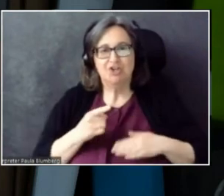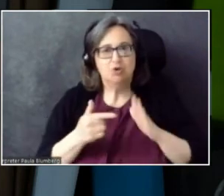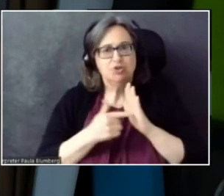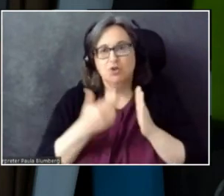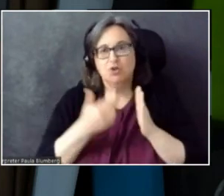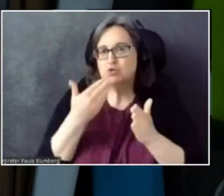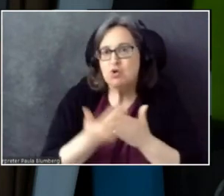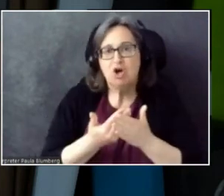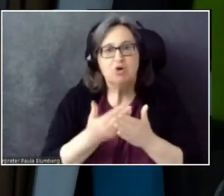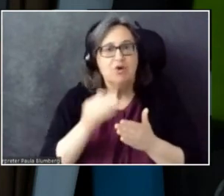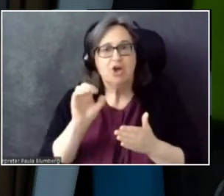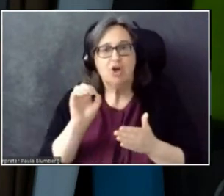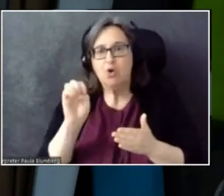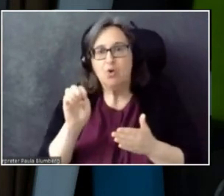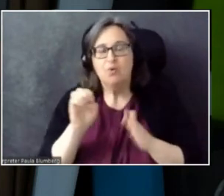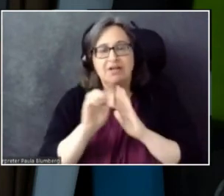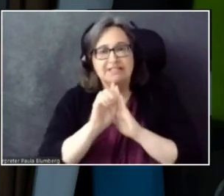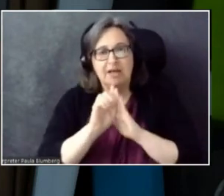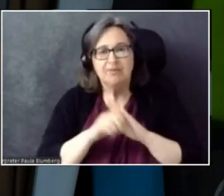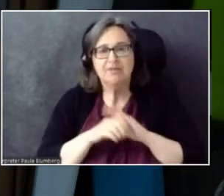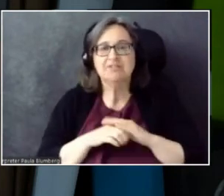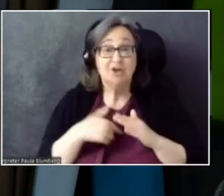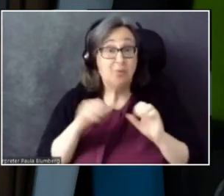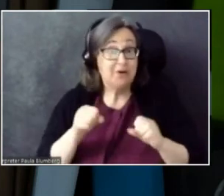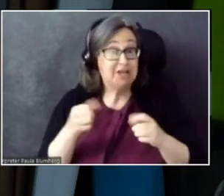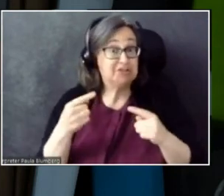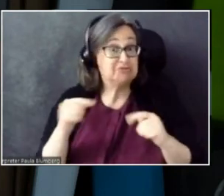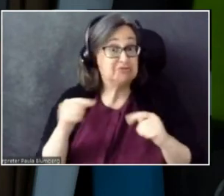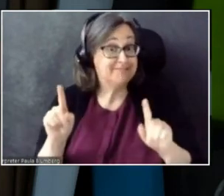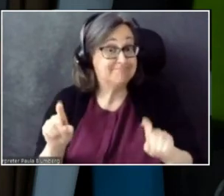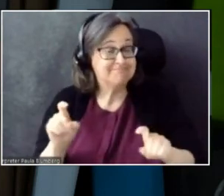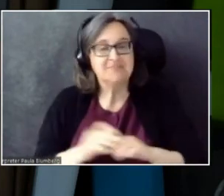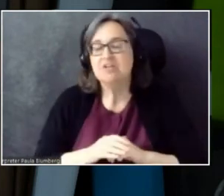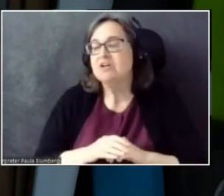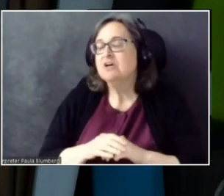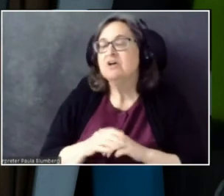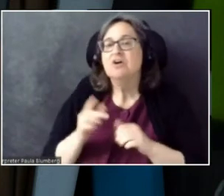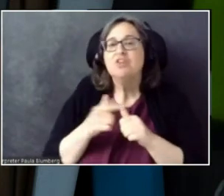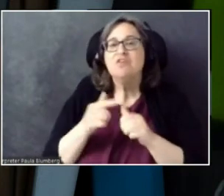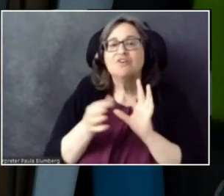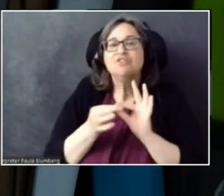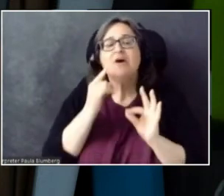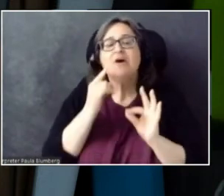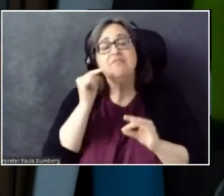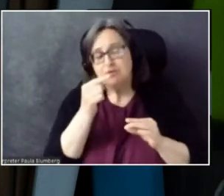That we could try out. So first comment for you. This is just more of a comment.